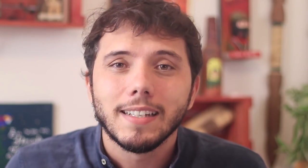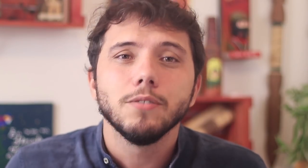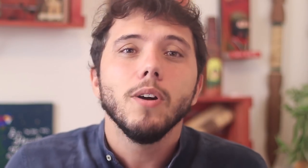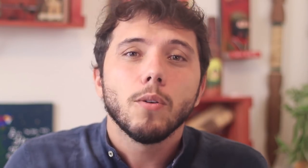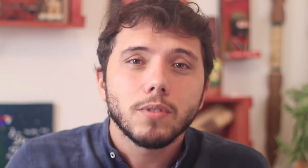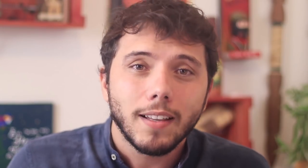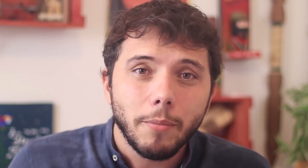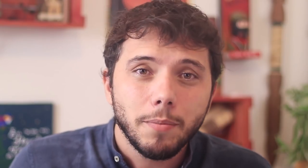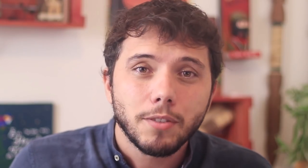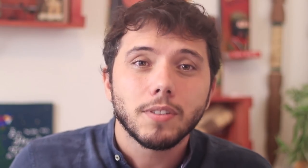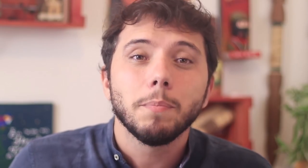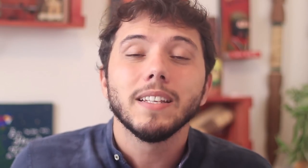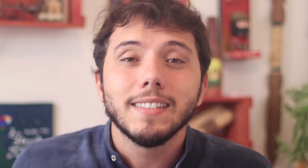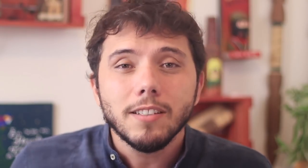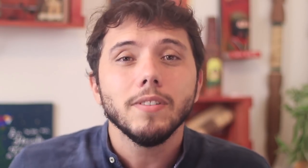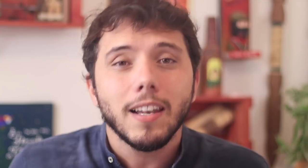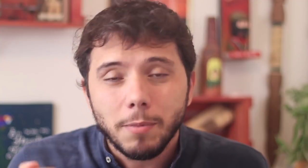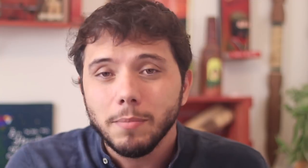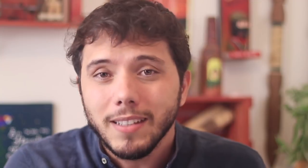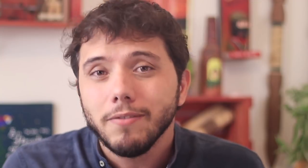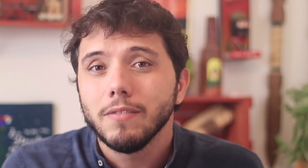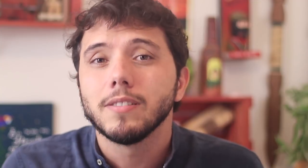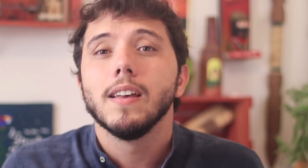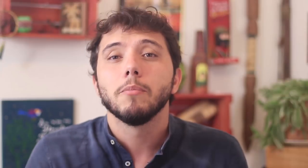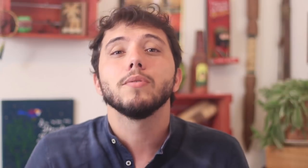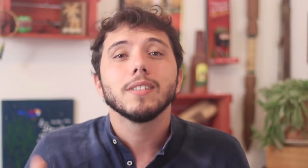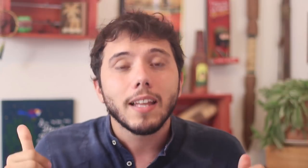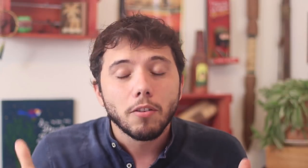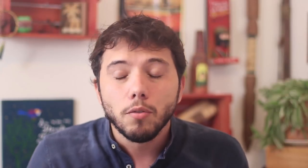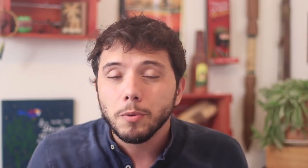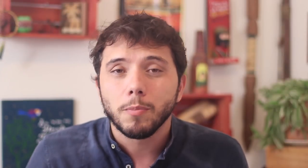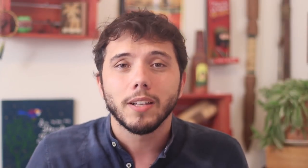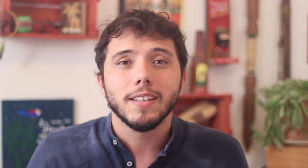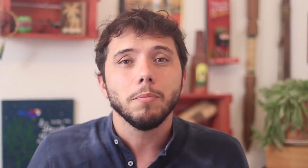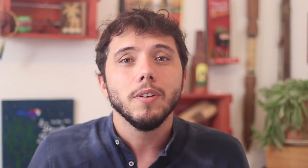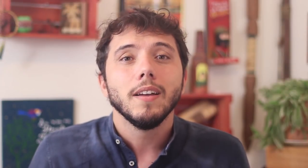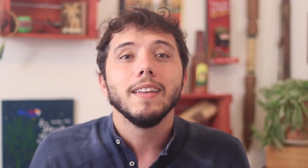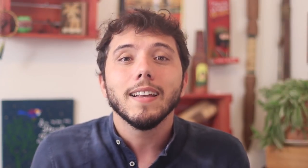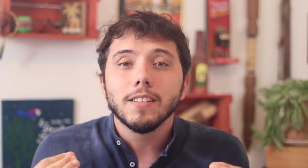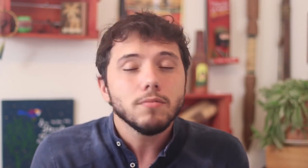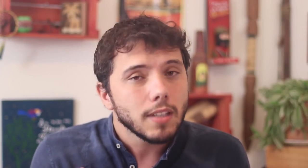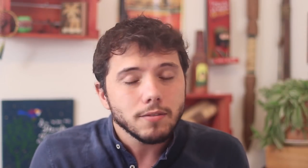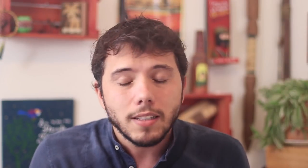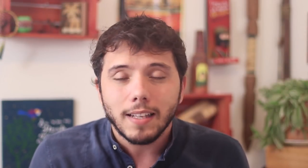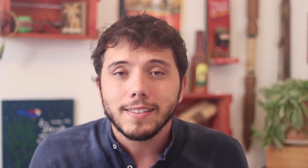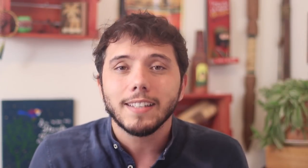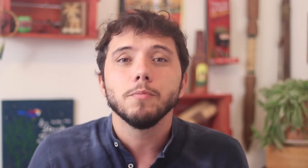those that need them to keep alive. People that have lupus for example and they are not being able